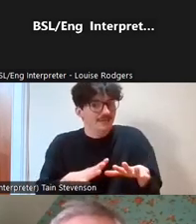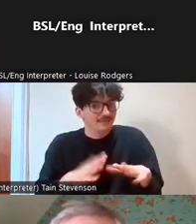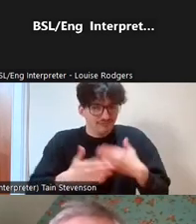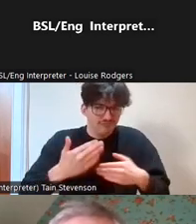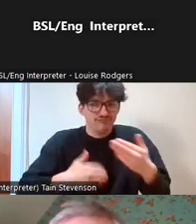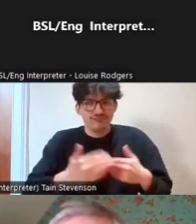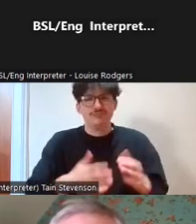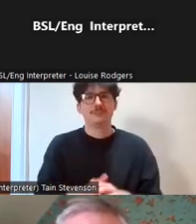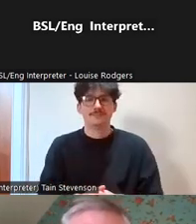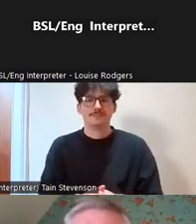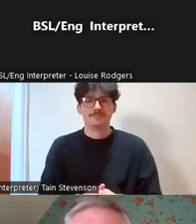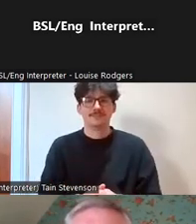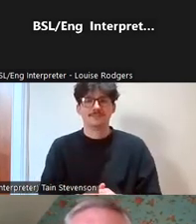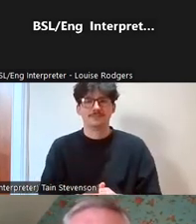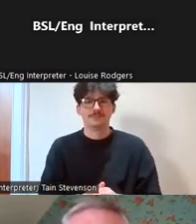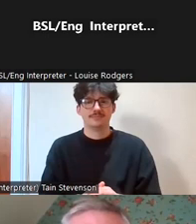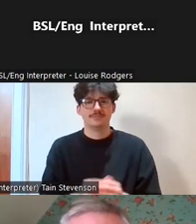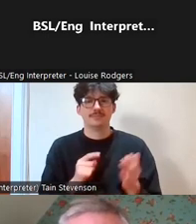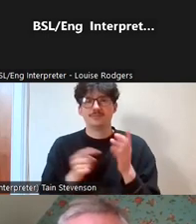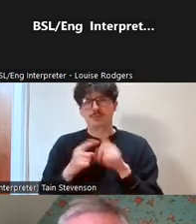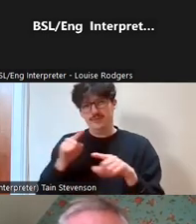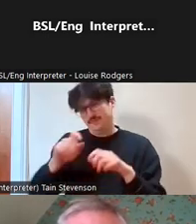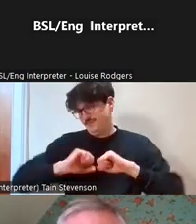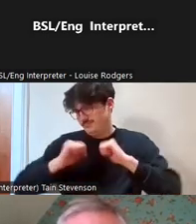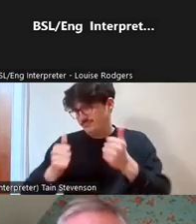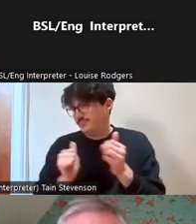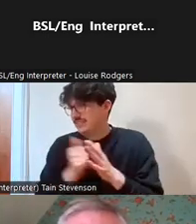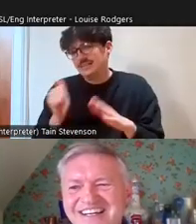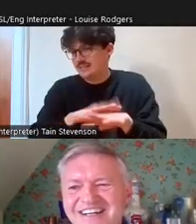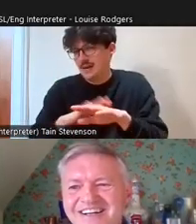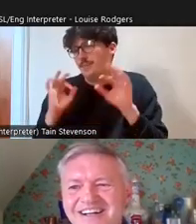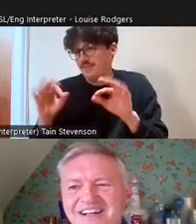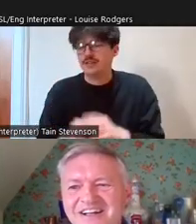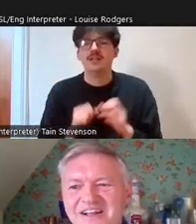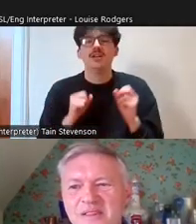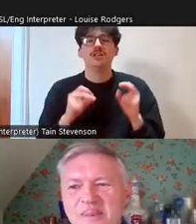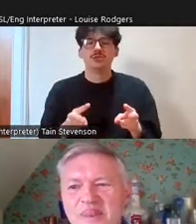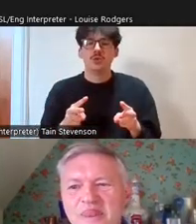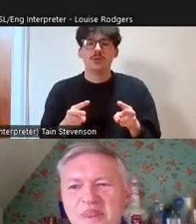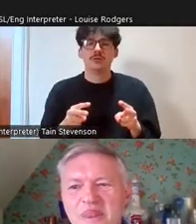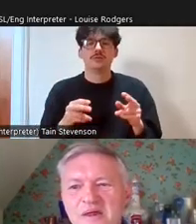Absolutely Robert. Supreme thank you. So we are going to, we've got about two or three minutes